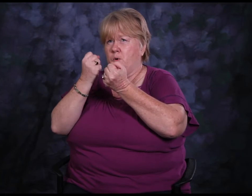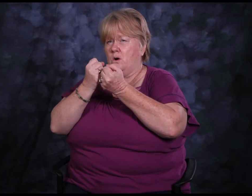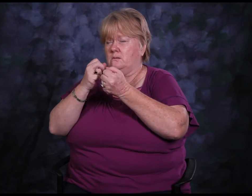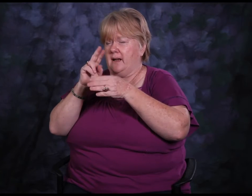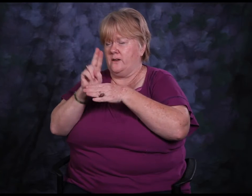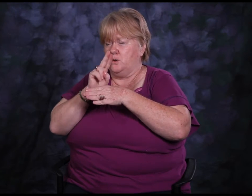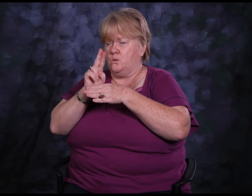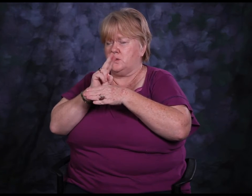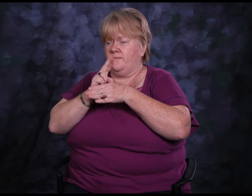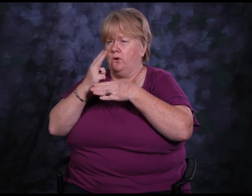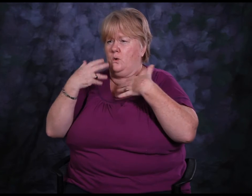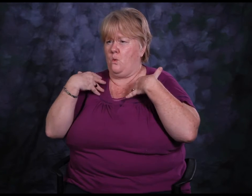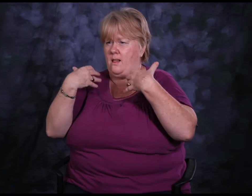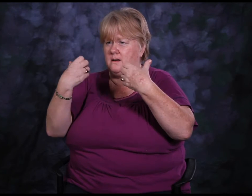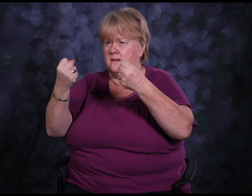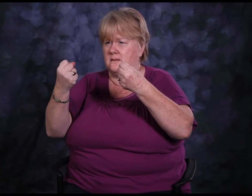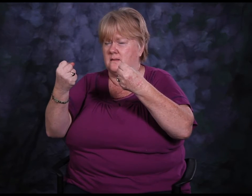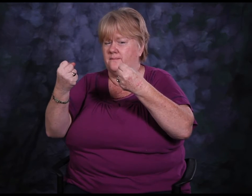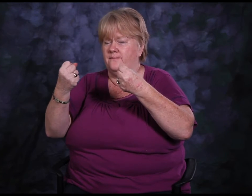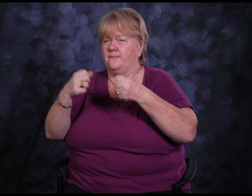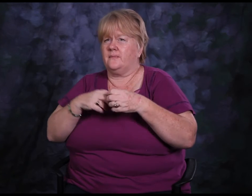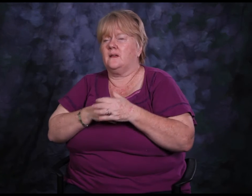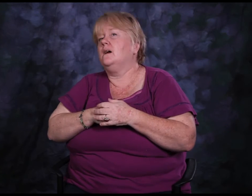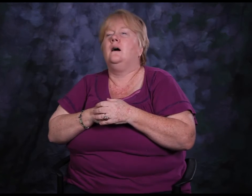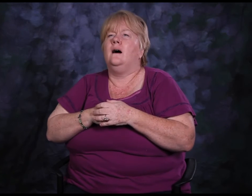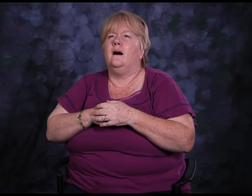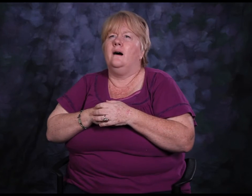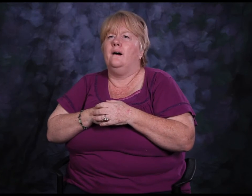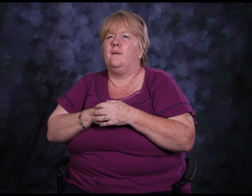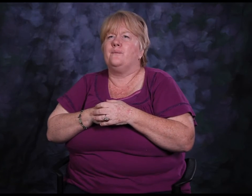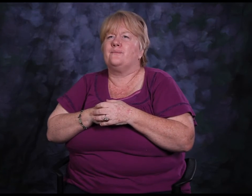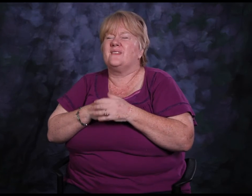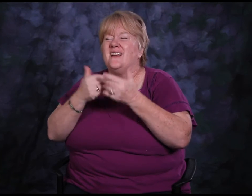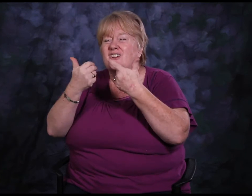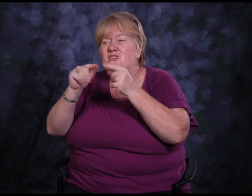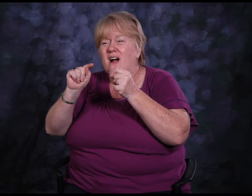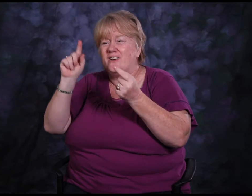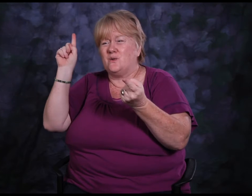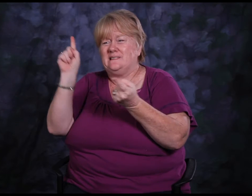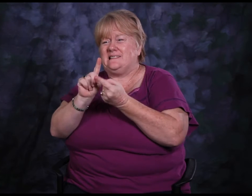In terms of keeping myself healthy, I really try to focus on wellness,